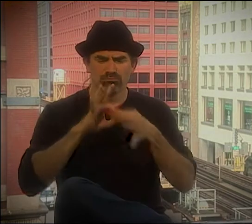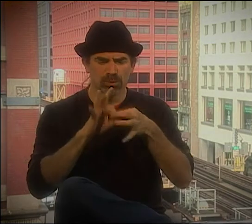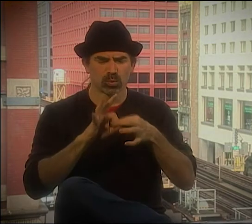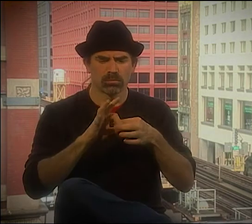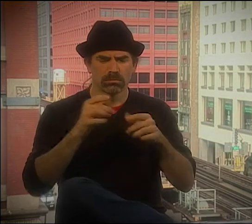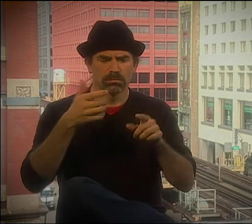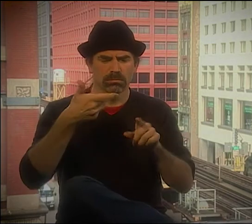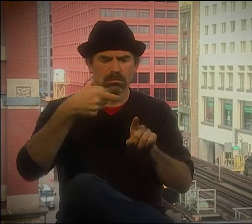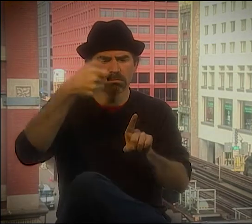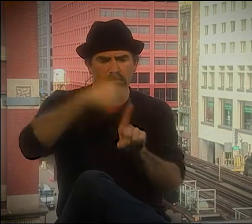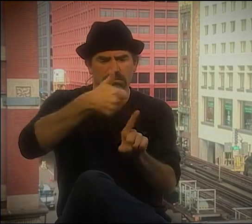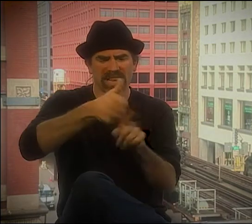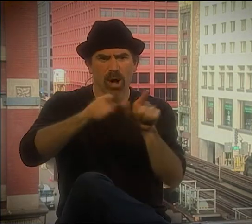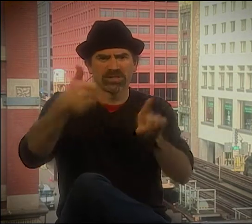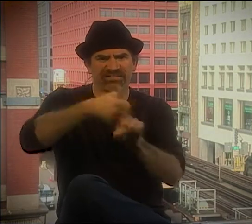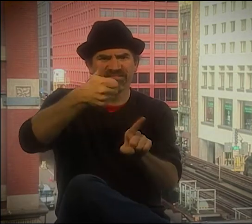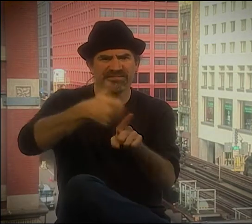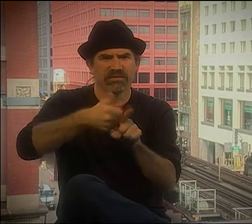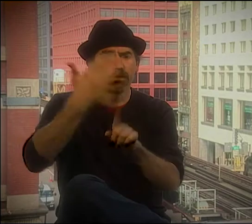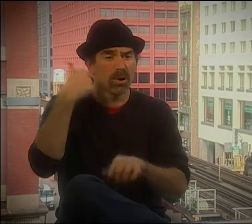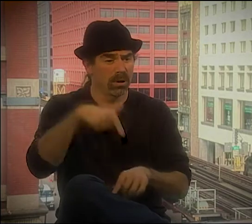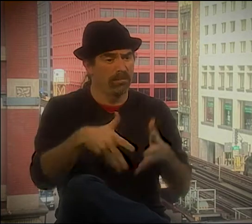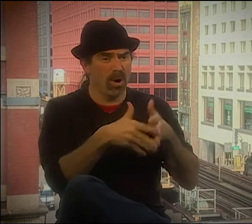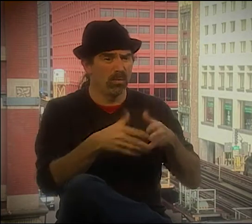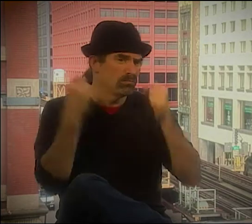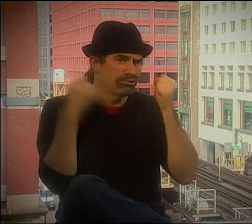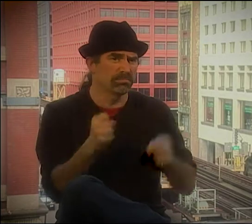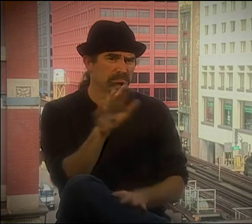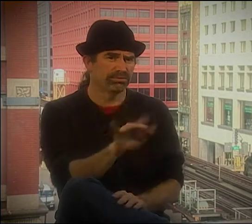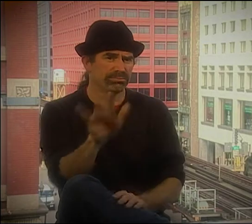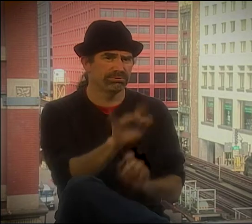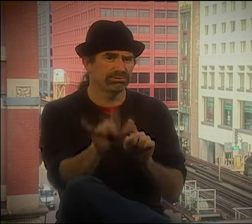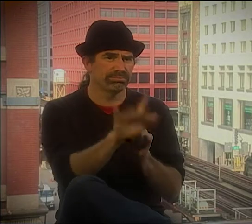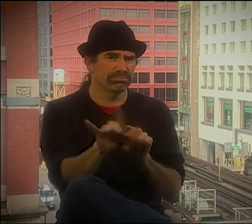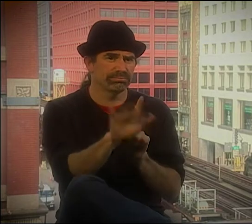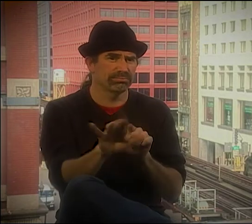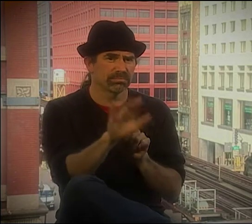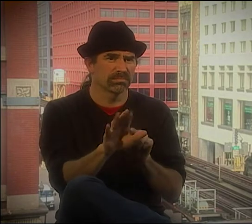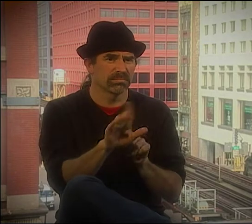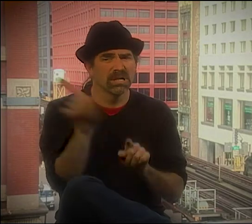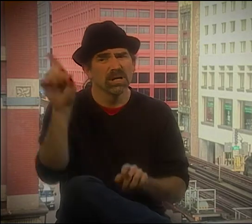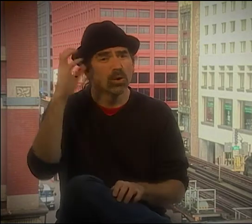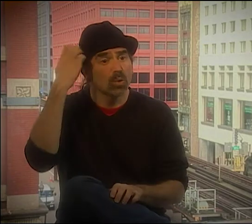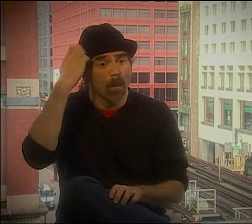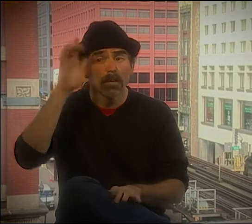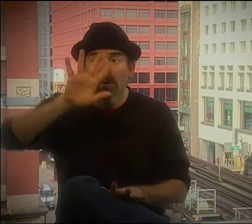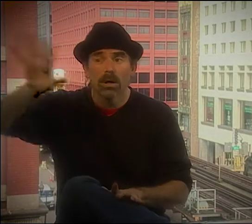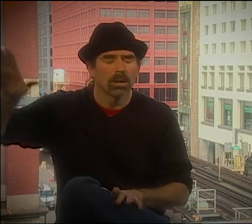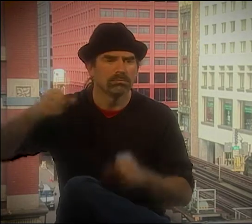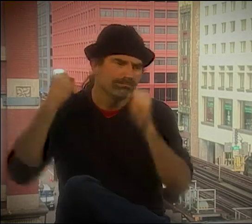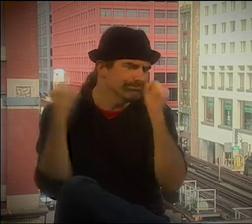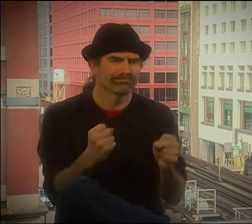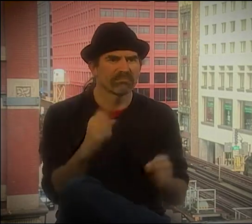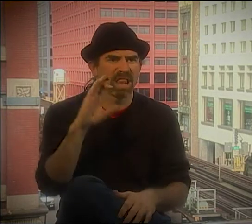IT'S GOTTA BECOME MORE COMPLEX. I THINK WHEN YOU TALK ABOUT THE LANGUAGE ITSELF, YOU KNOW,